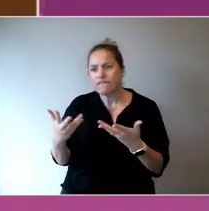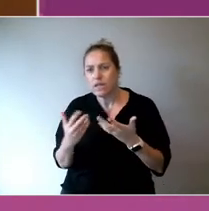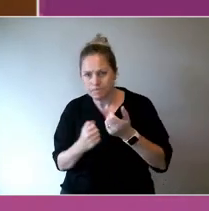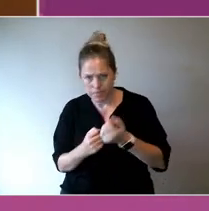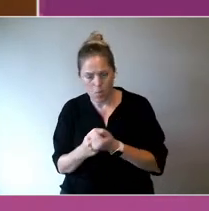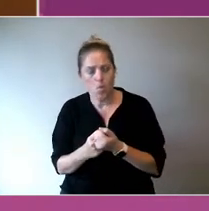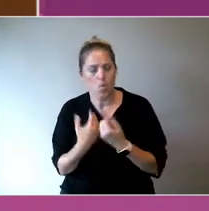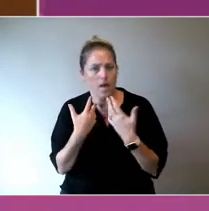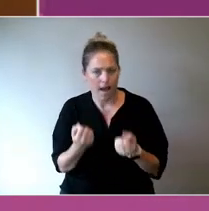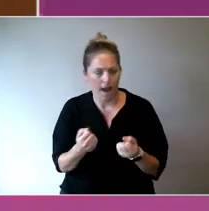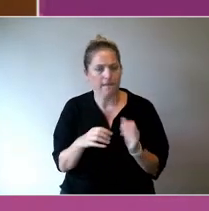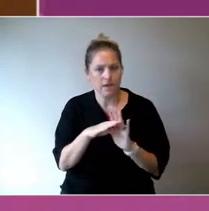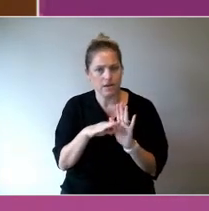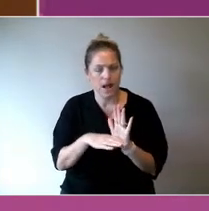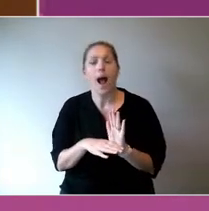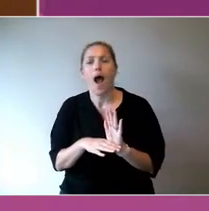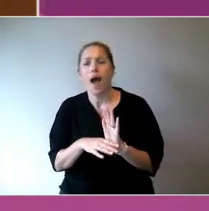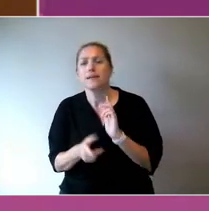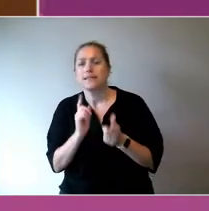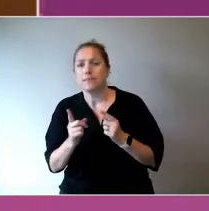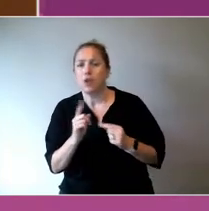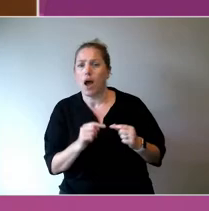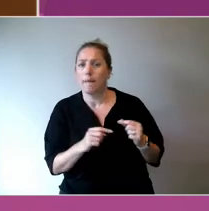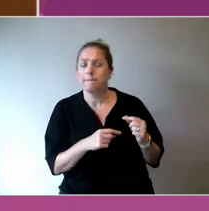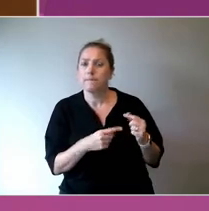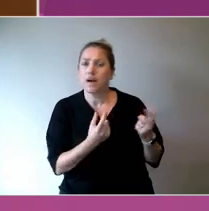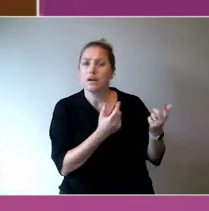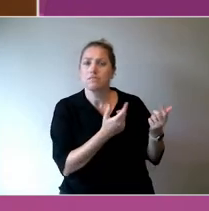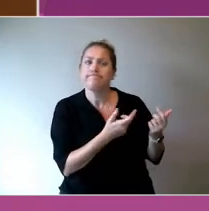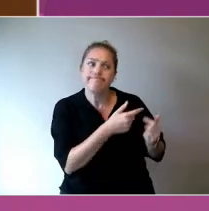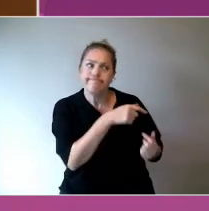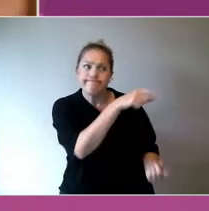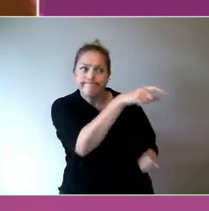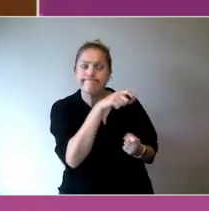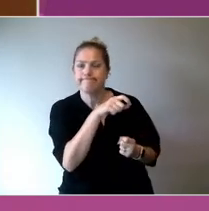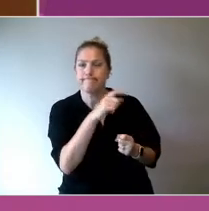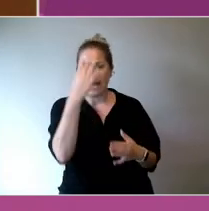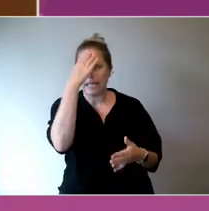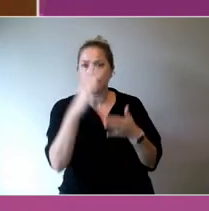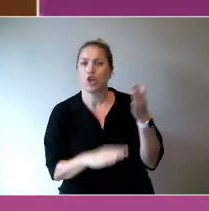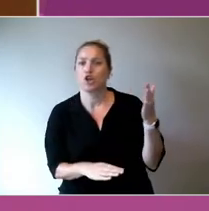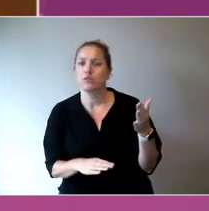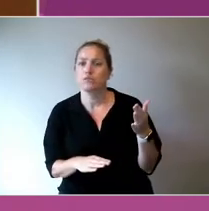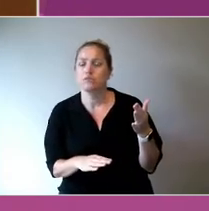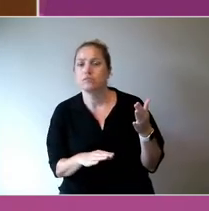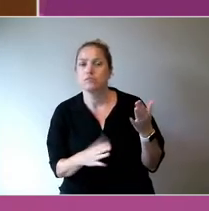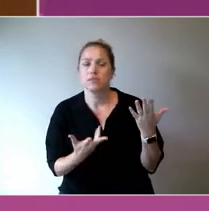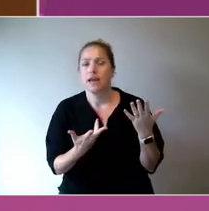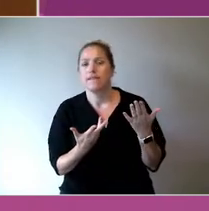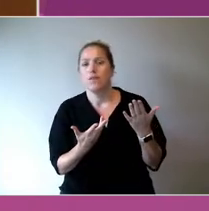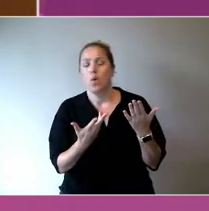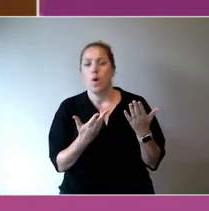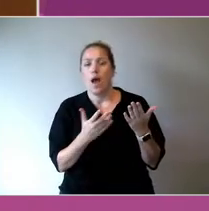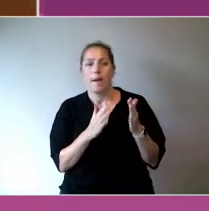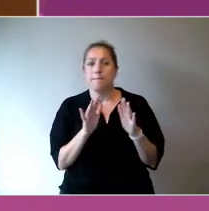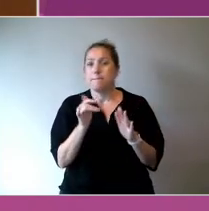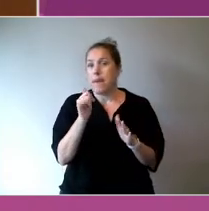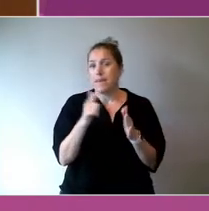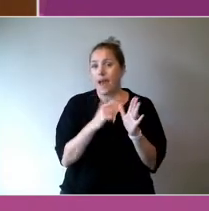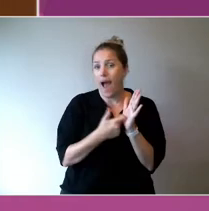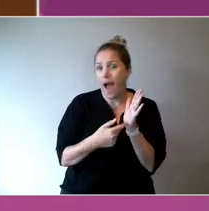in expertise which could be in this case, in media arts and theatre, different keep